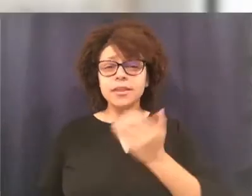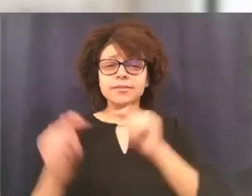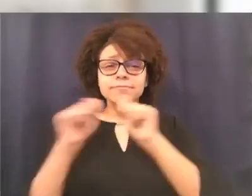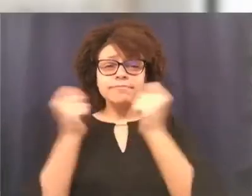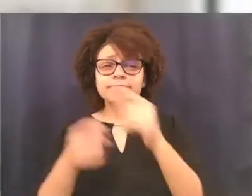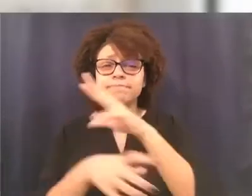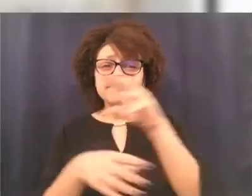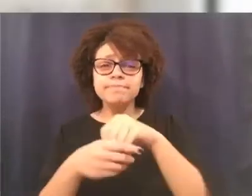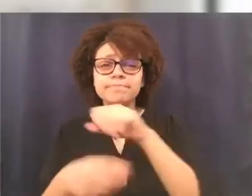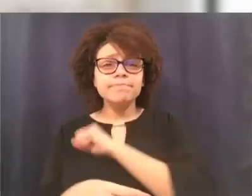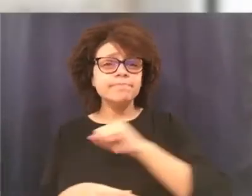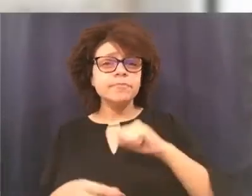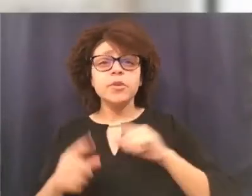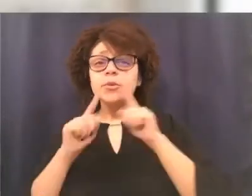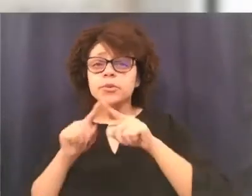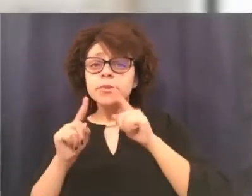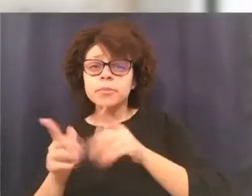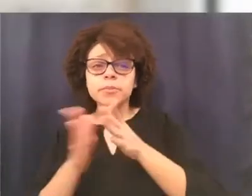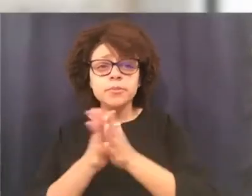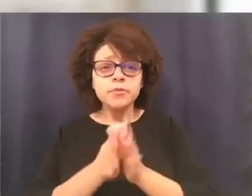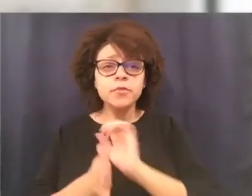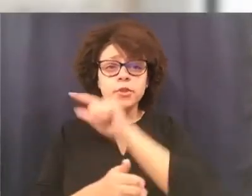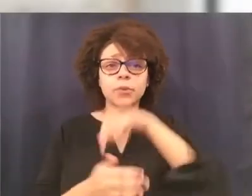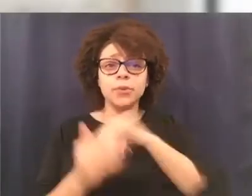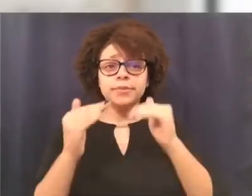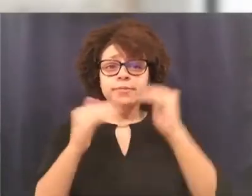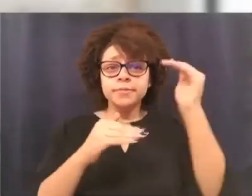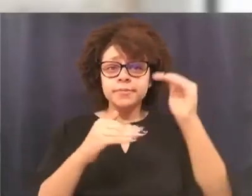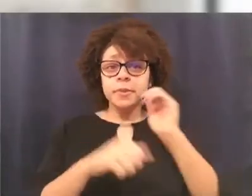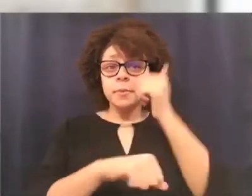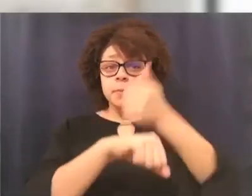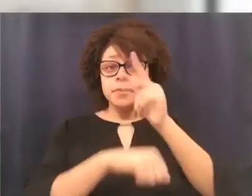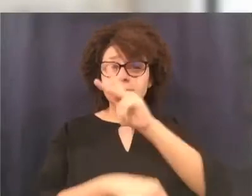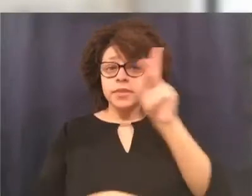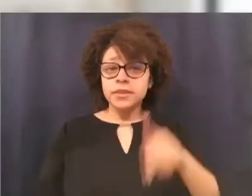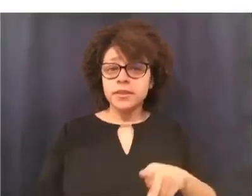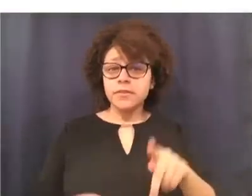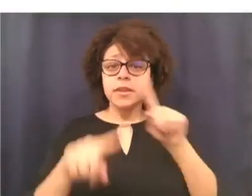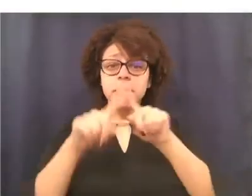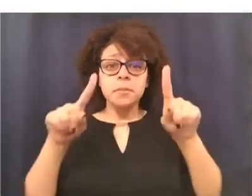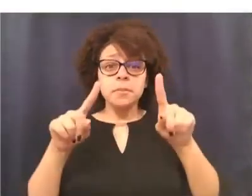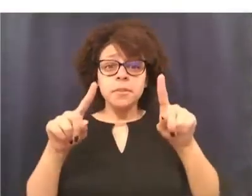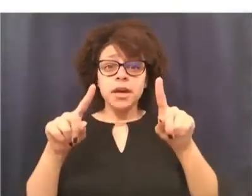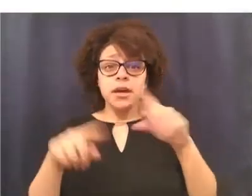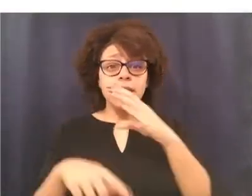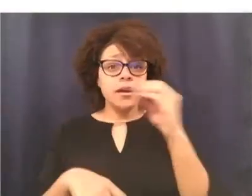Our team is full of responsive, dedicated, and highly qualified staff based primarily in the Philadelphia area.